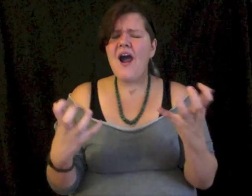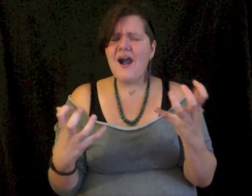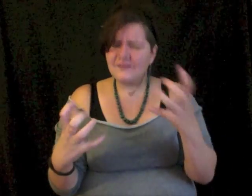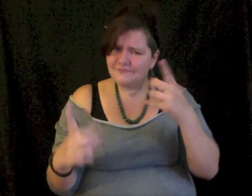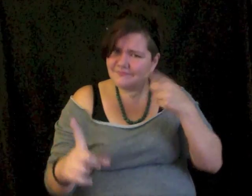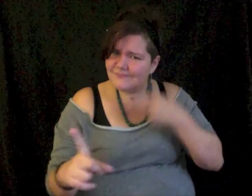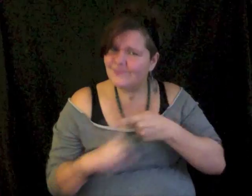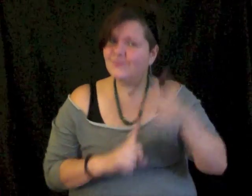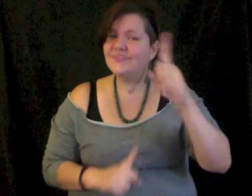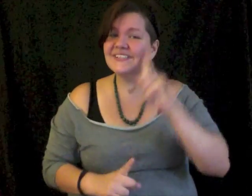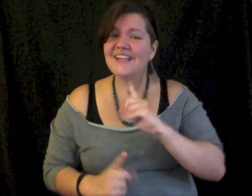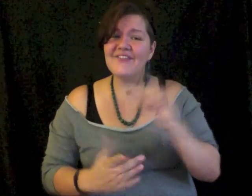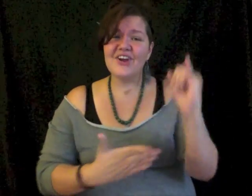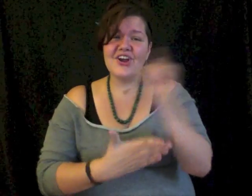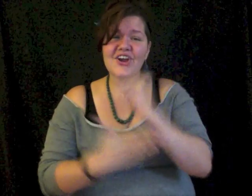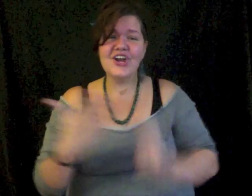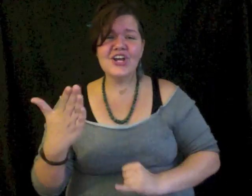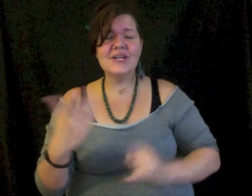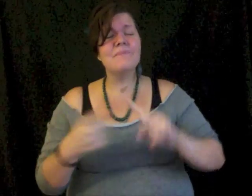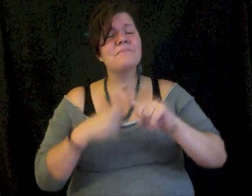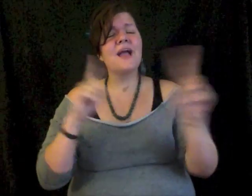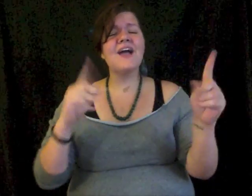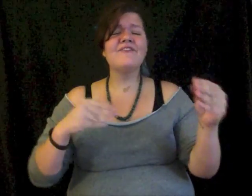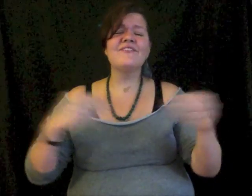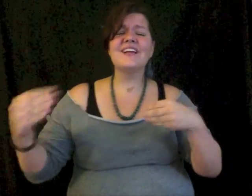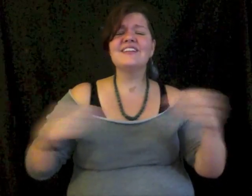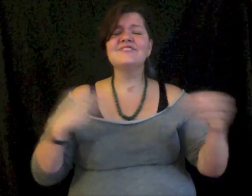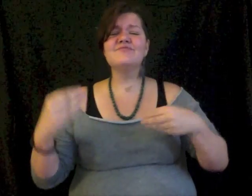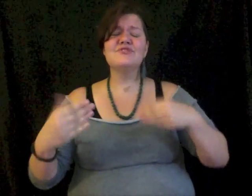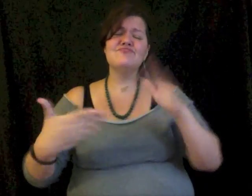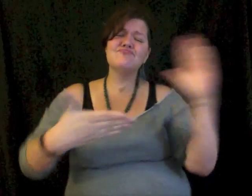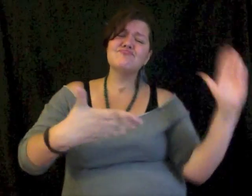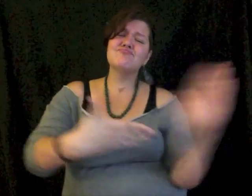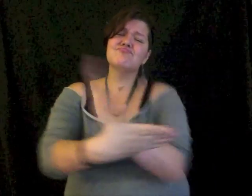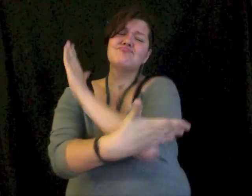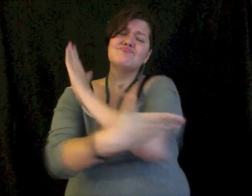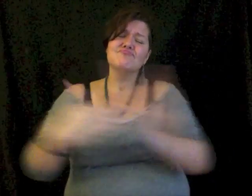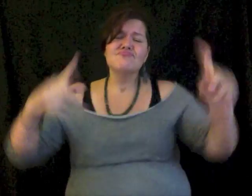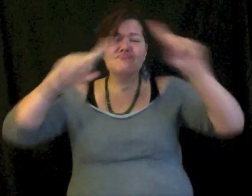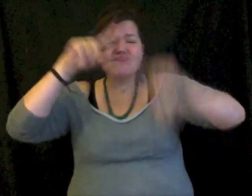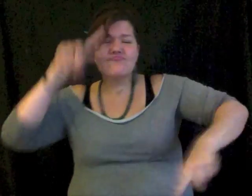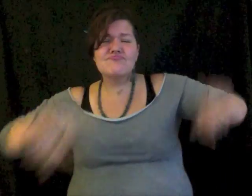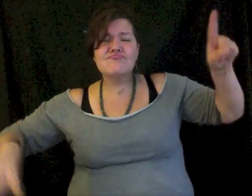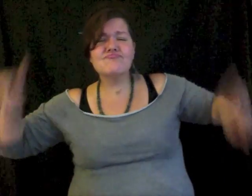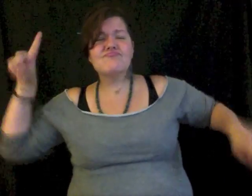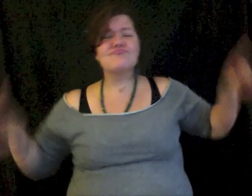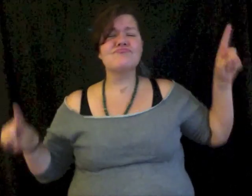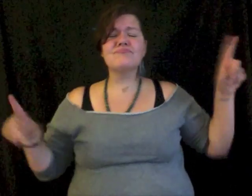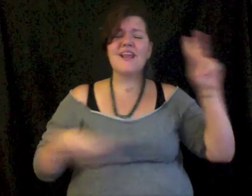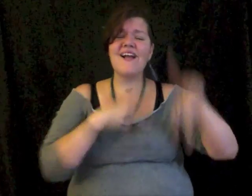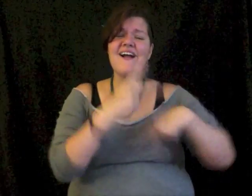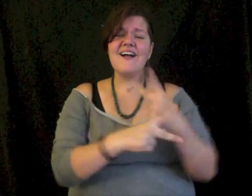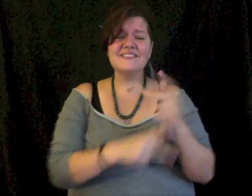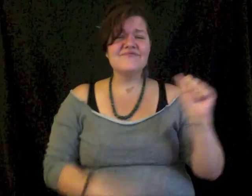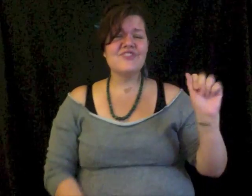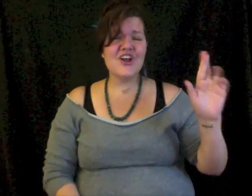We want Deaf art, but we are flexible in what type of art